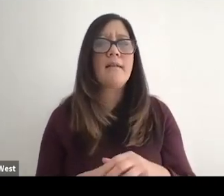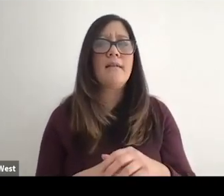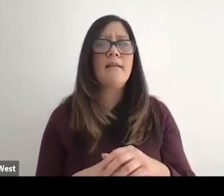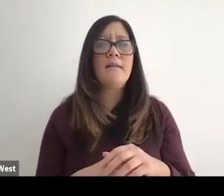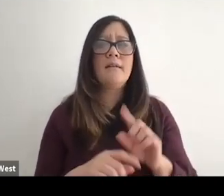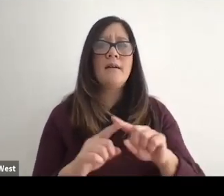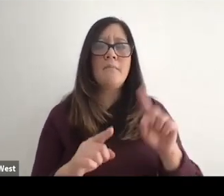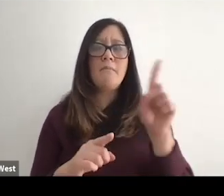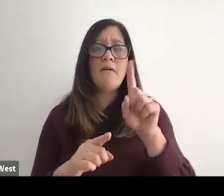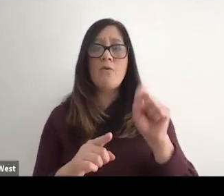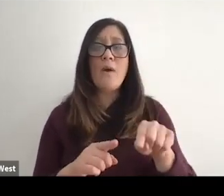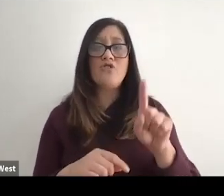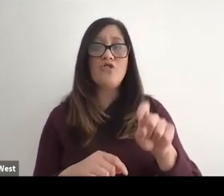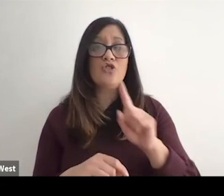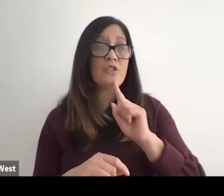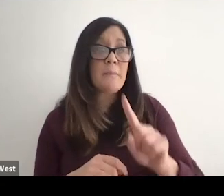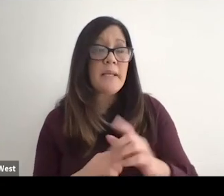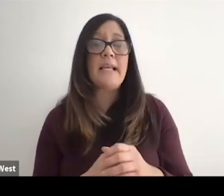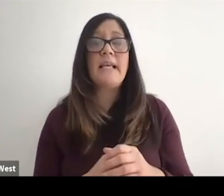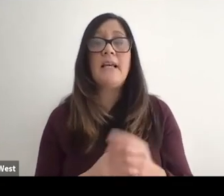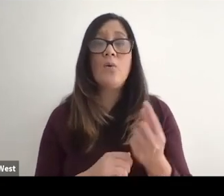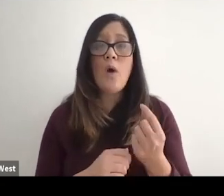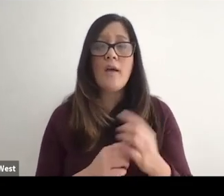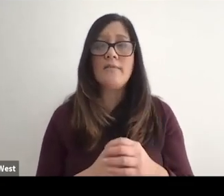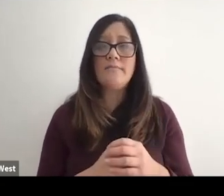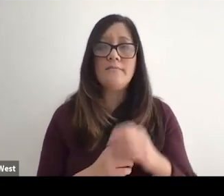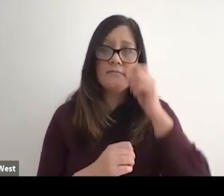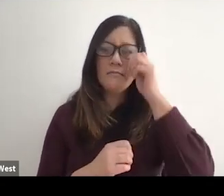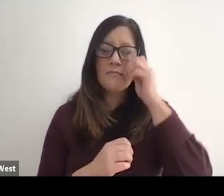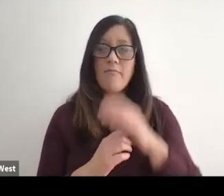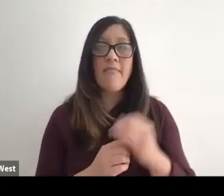but the question I believe really should be. Or maybe of consideration should be.